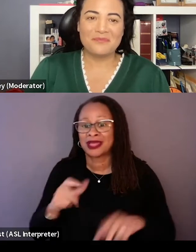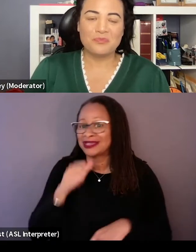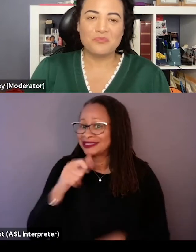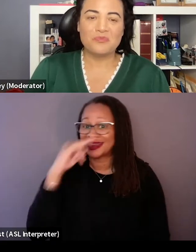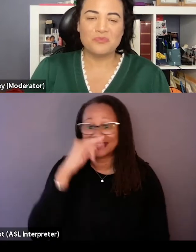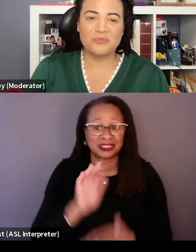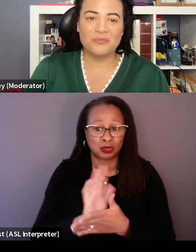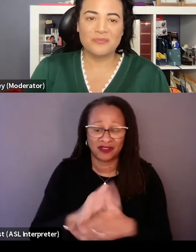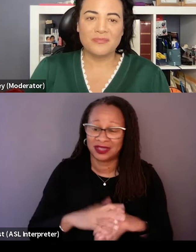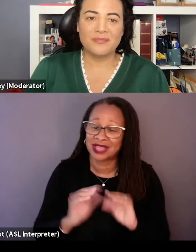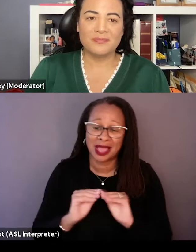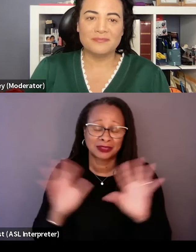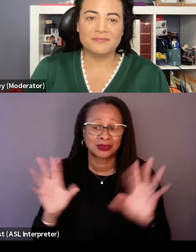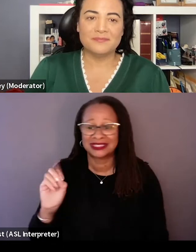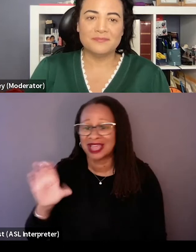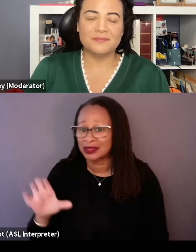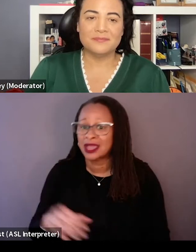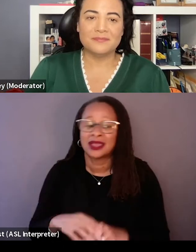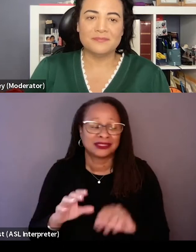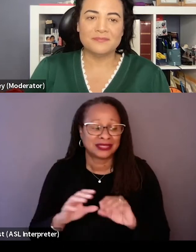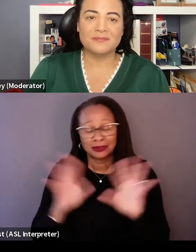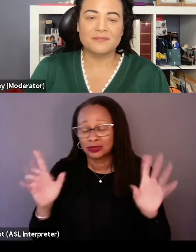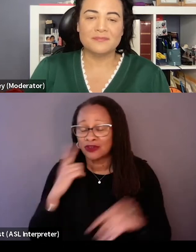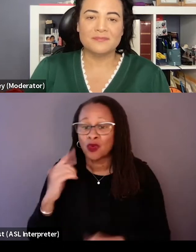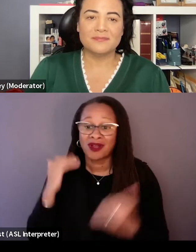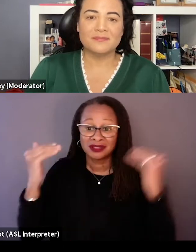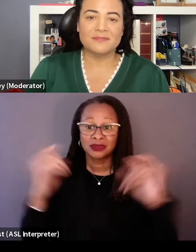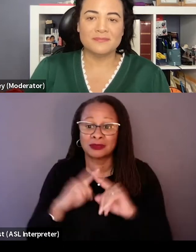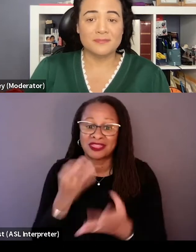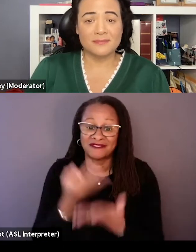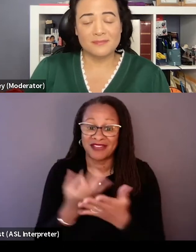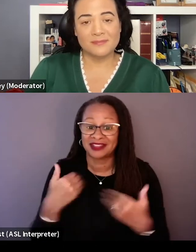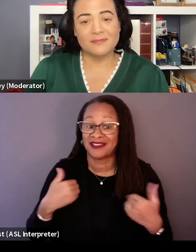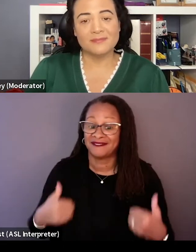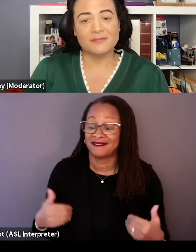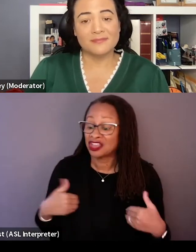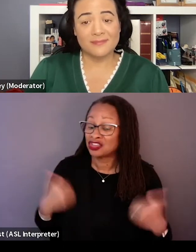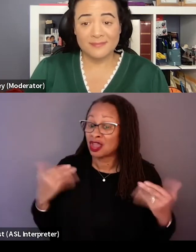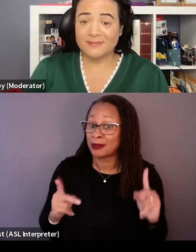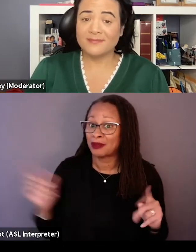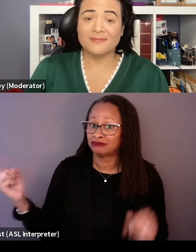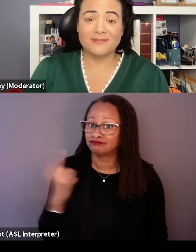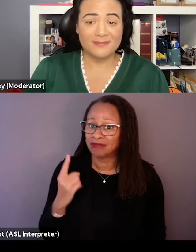it's definitely a documentary, it's definitely for adults, but the fact that young people have come and felt the way that we wanted them to feel,